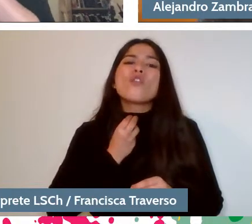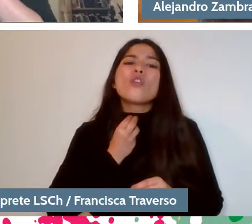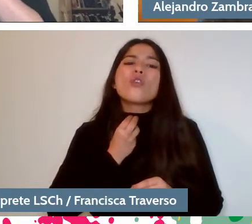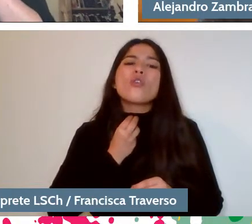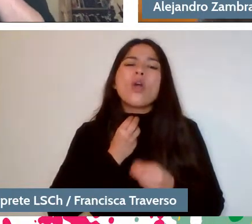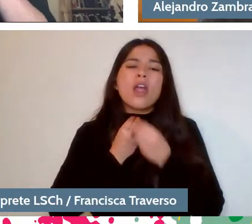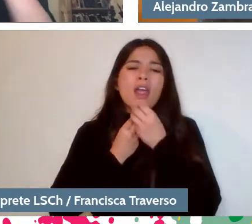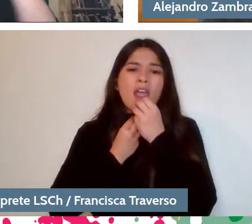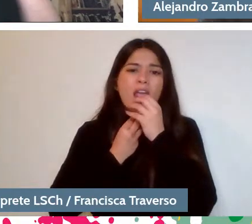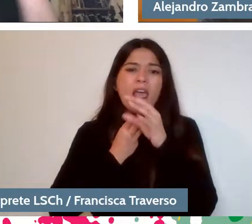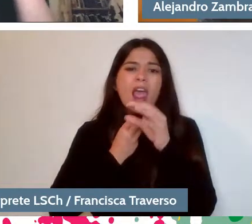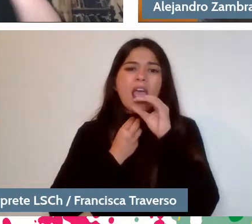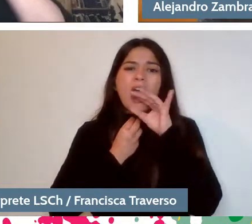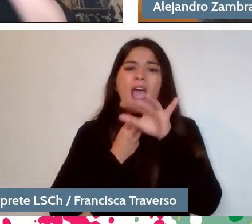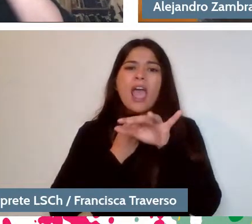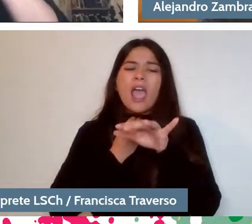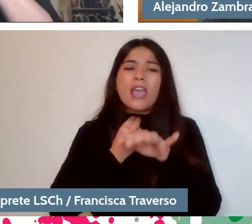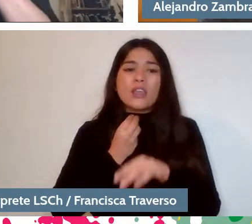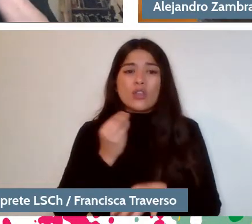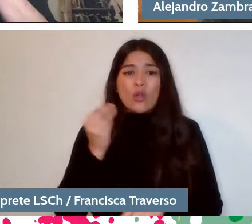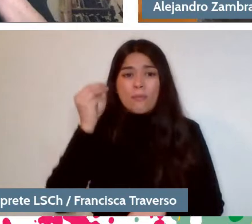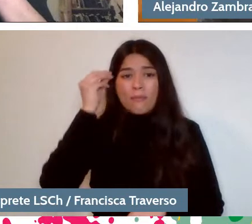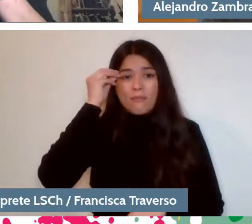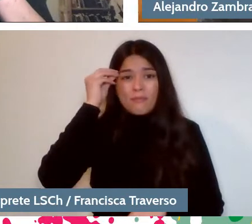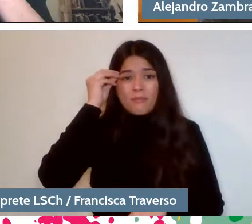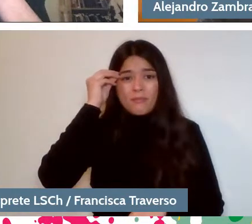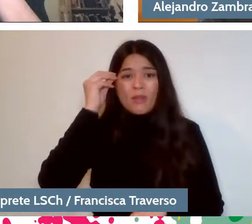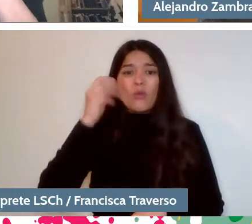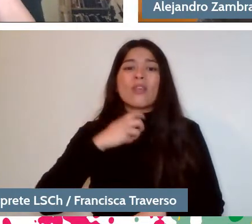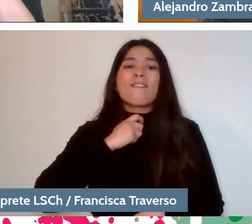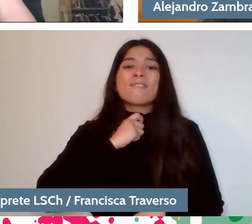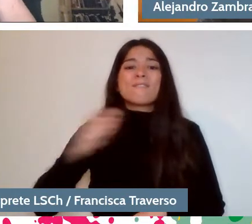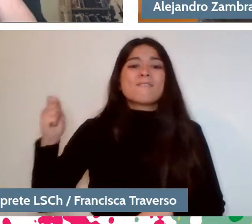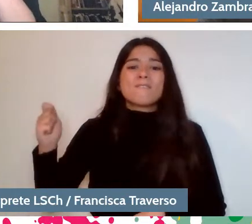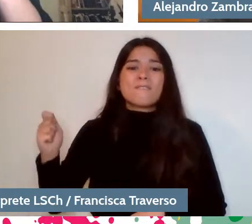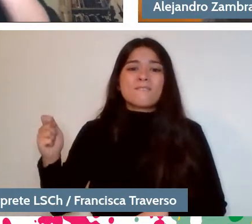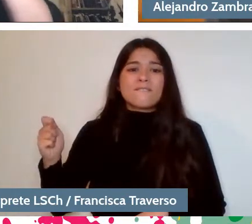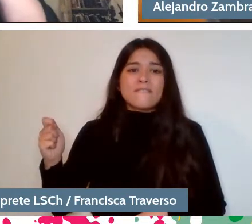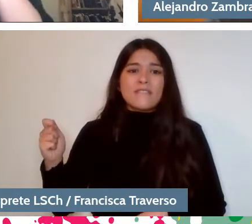and I remember having taken it off and used it as a microphone.